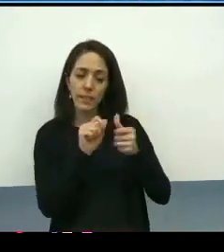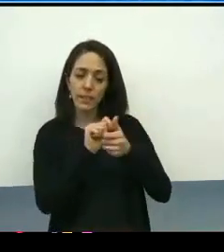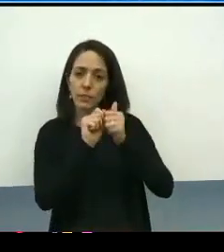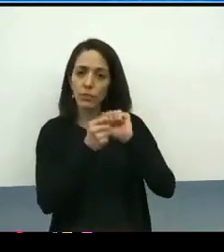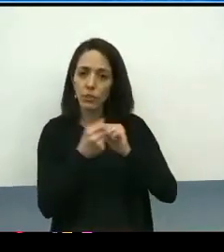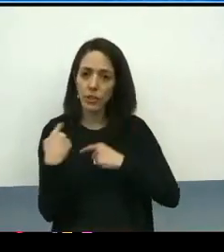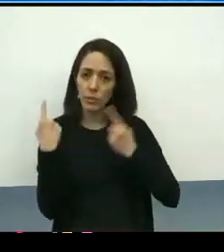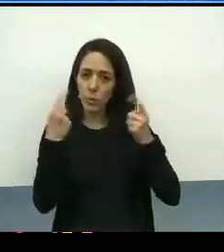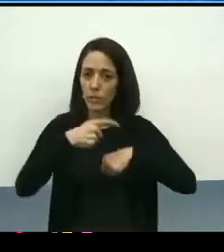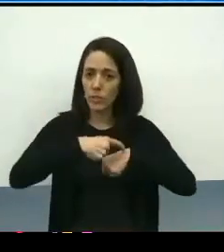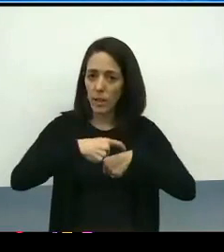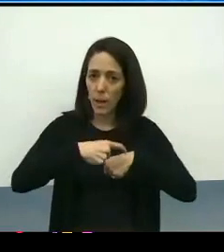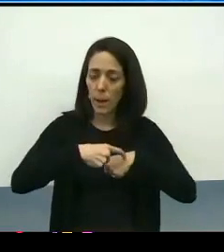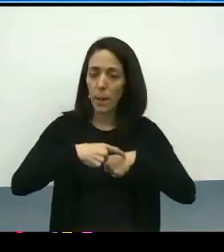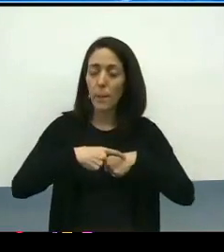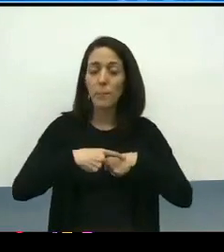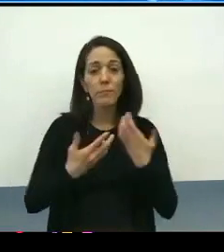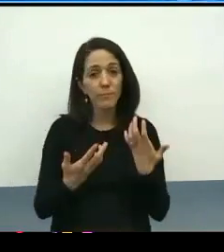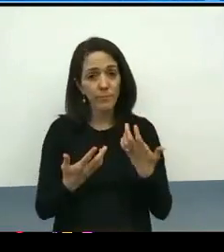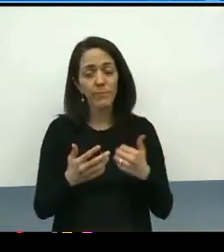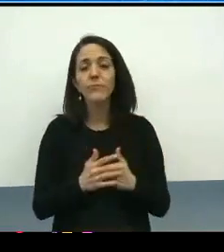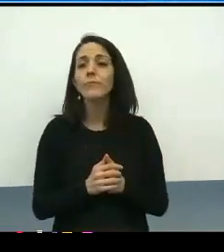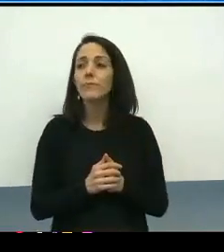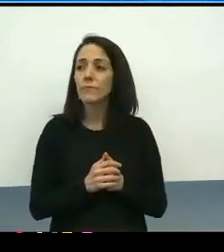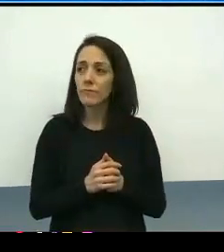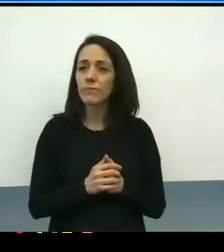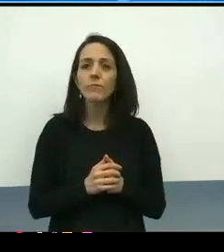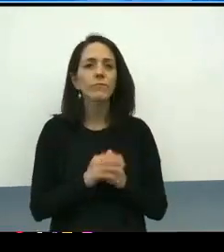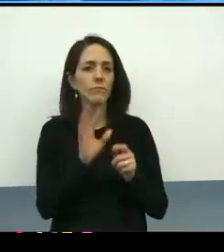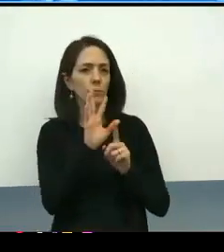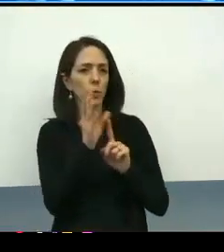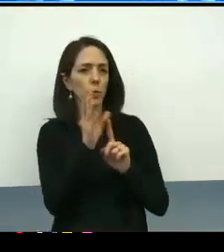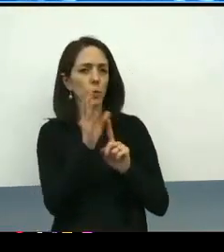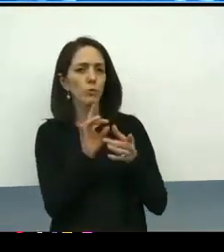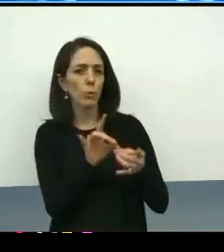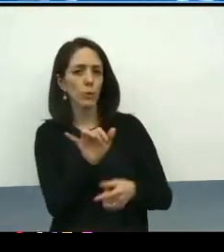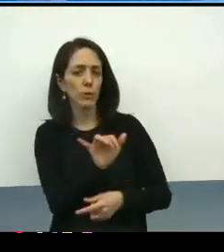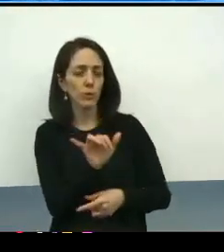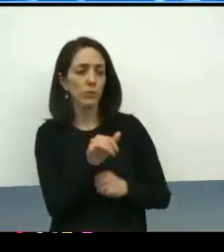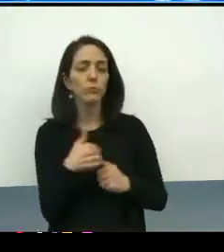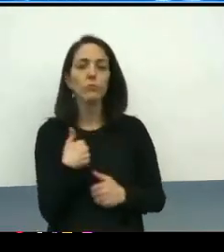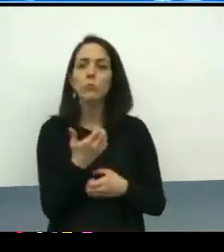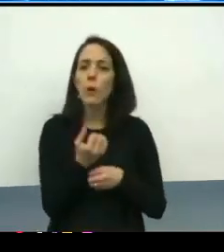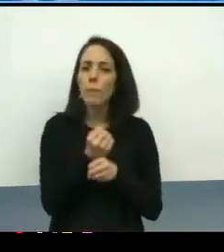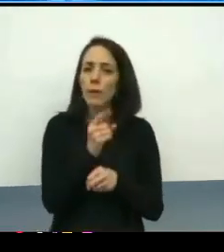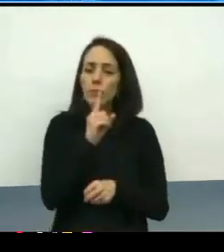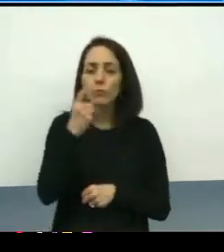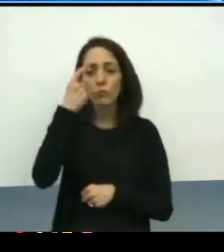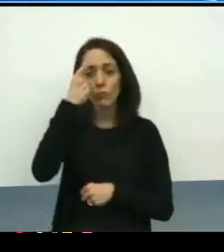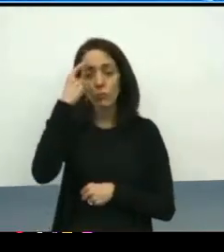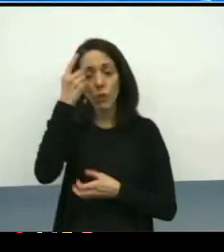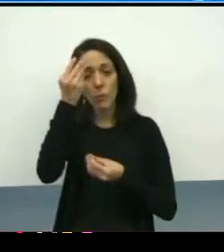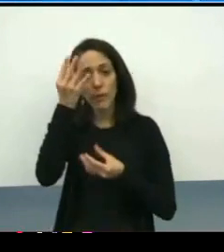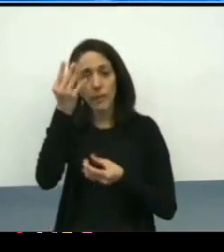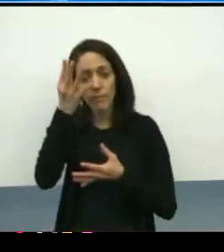And it really is a cultural change. But we also wanted to make sure that these trauma-informed principles were also reflected